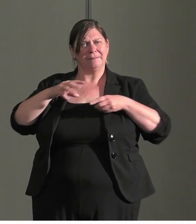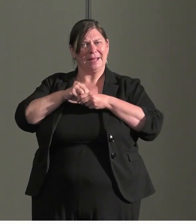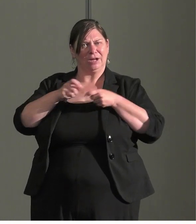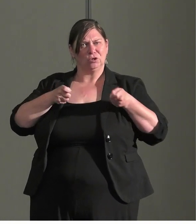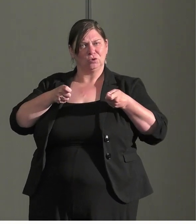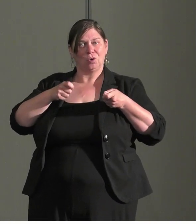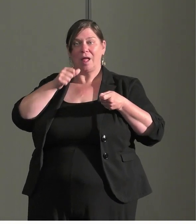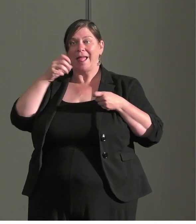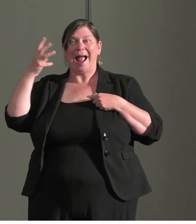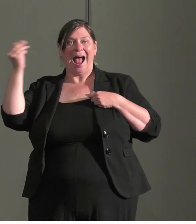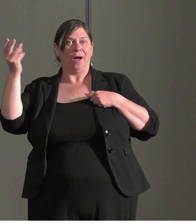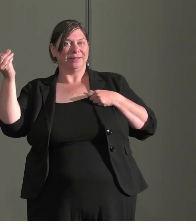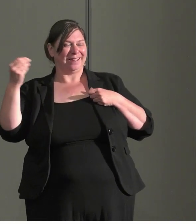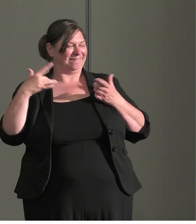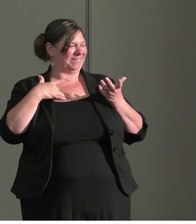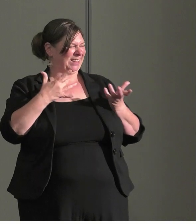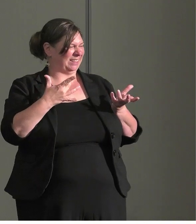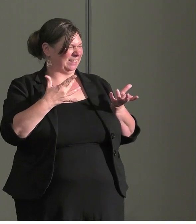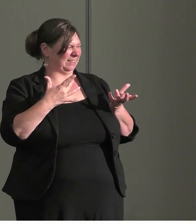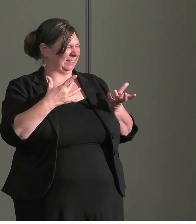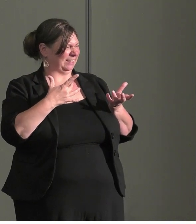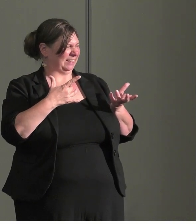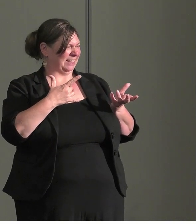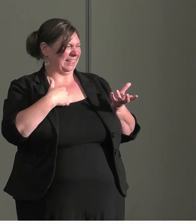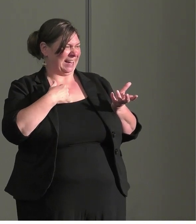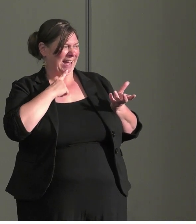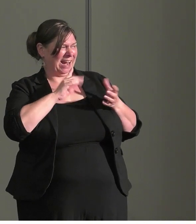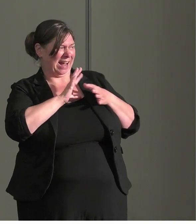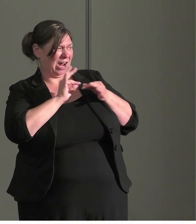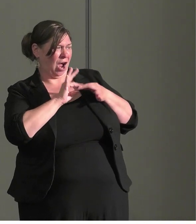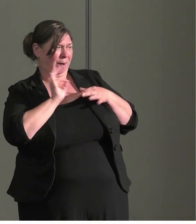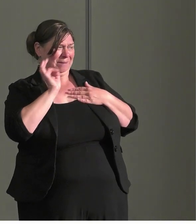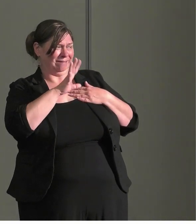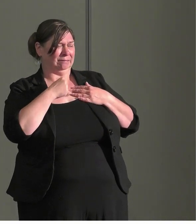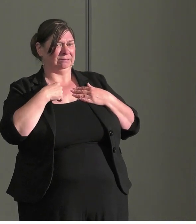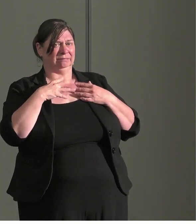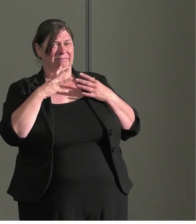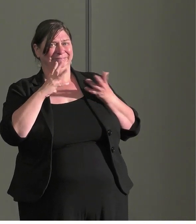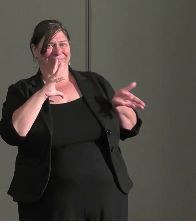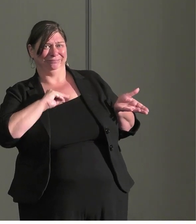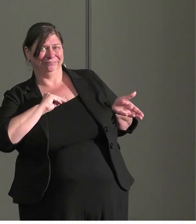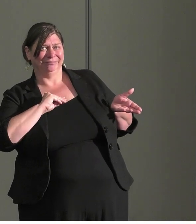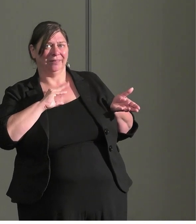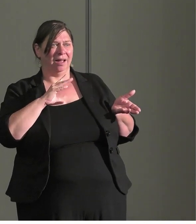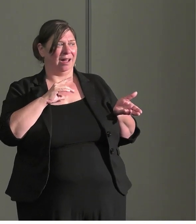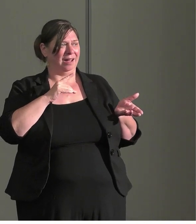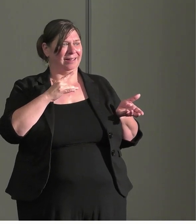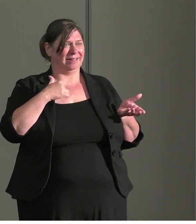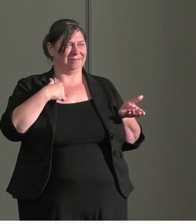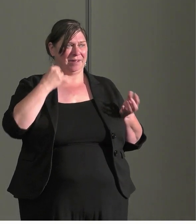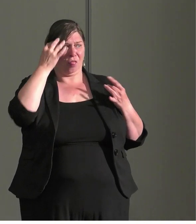from outside may not feel they are empowered to say things or free with their thoughts or